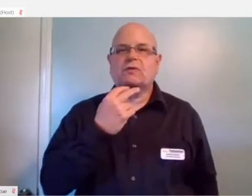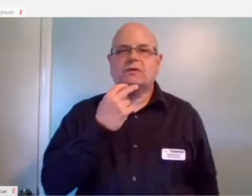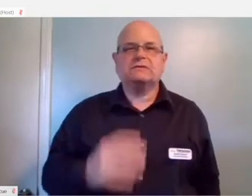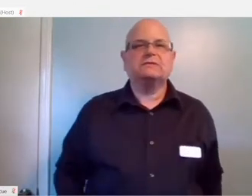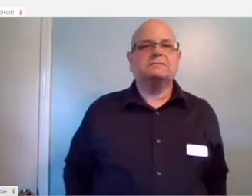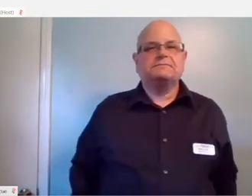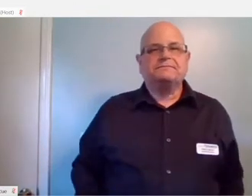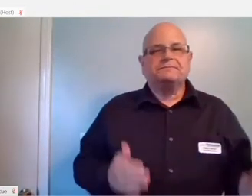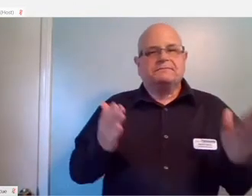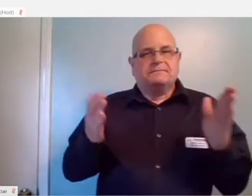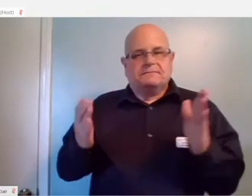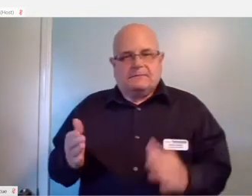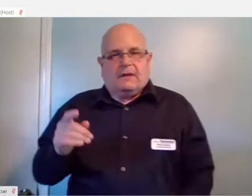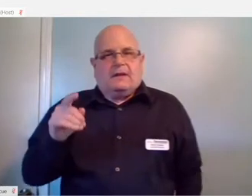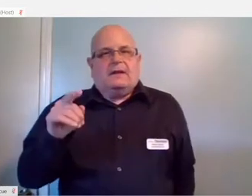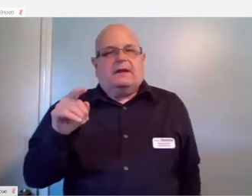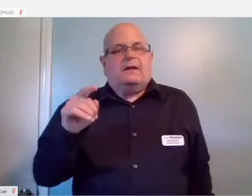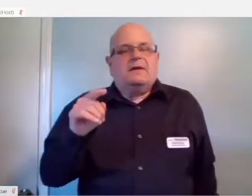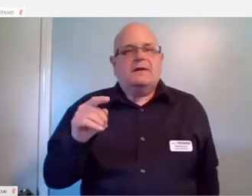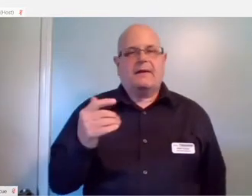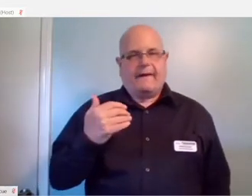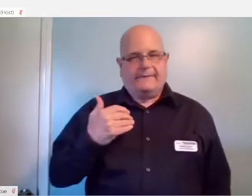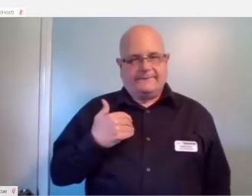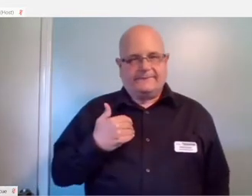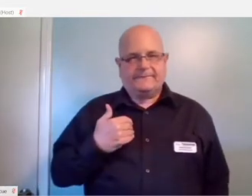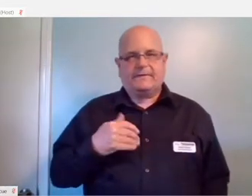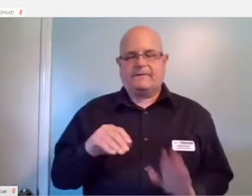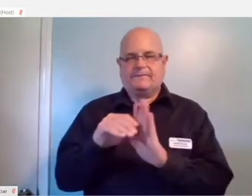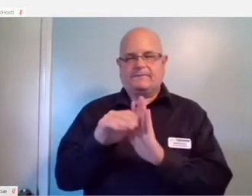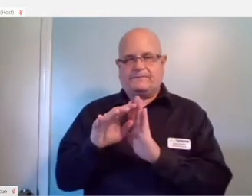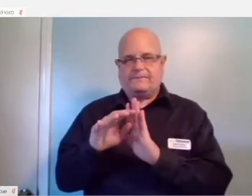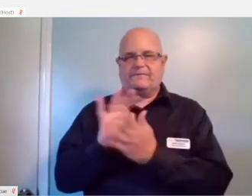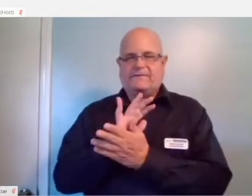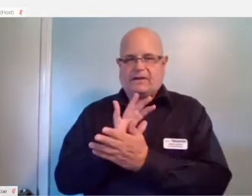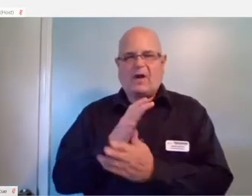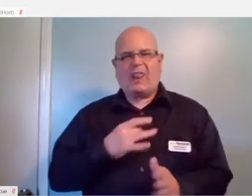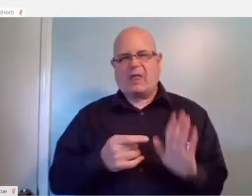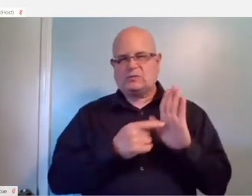So here on this slide I have a video that I would like to share with you.